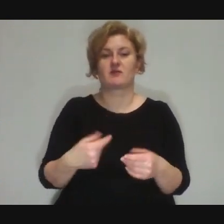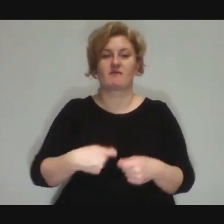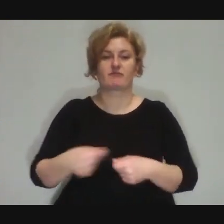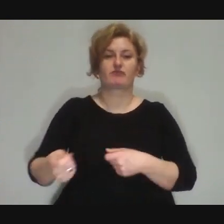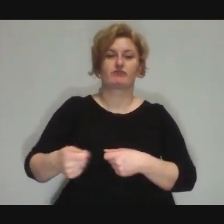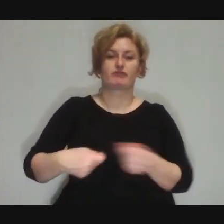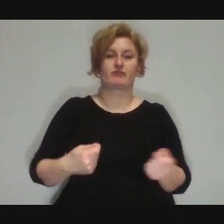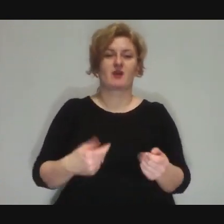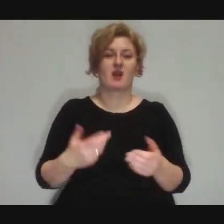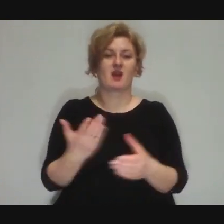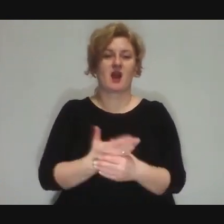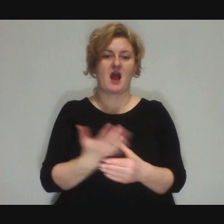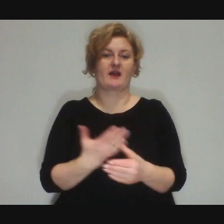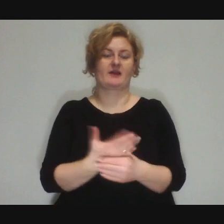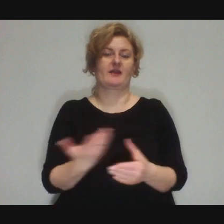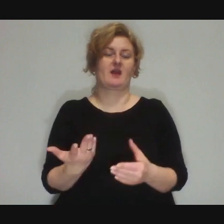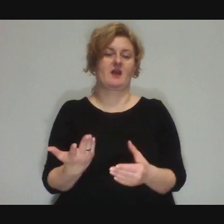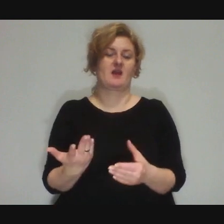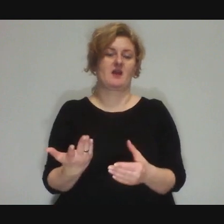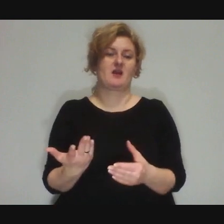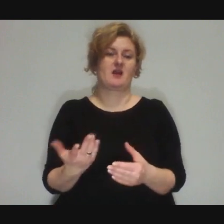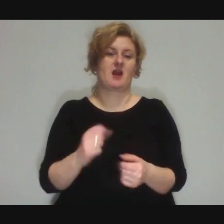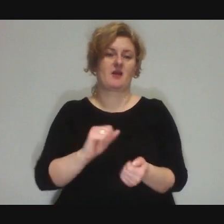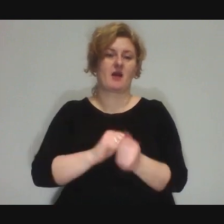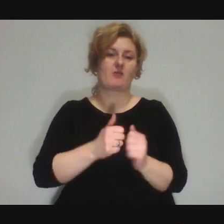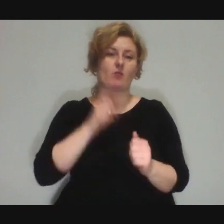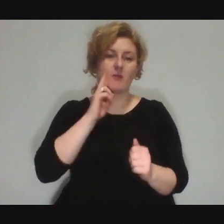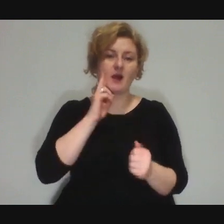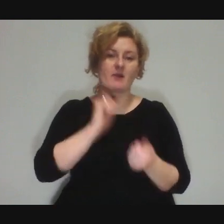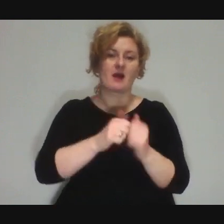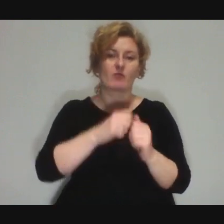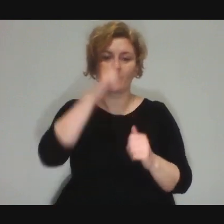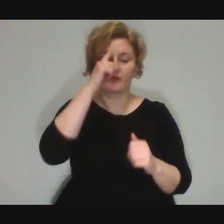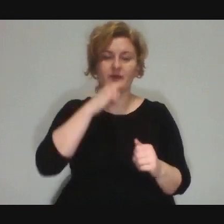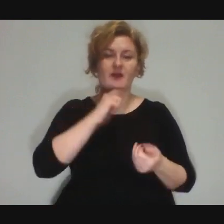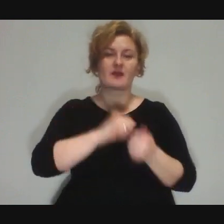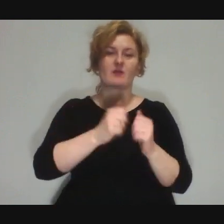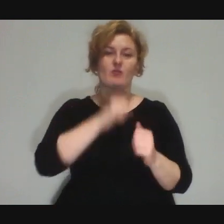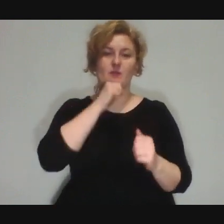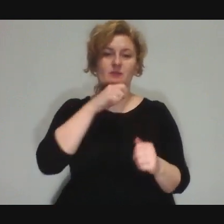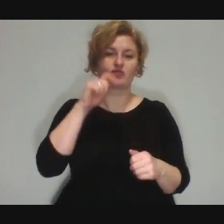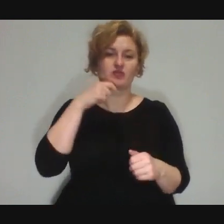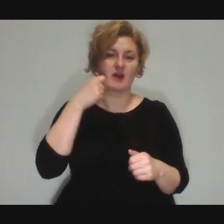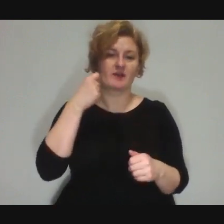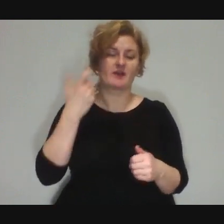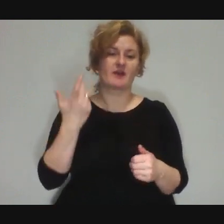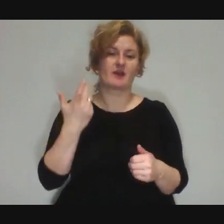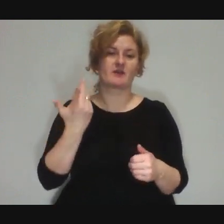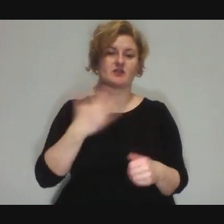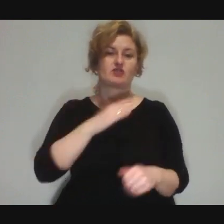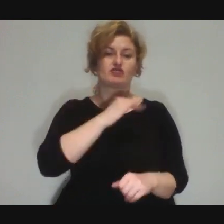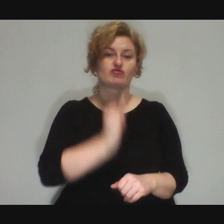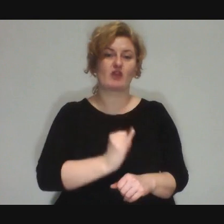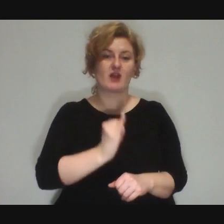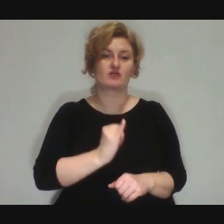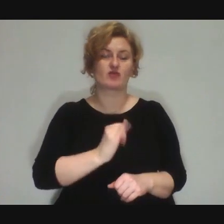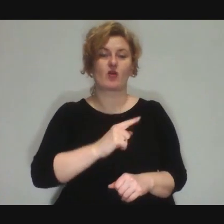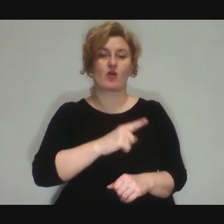turned over by mum or grandma or grandpa. And then this child, who has super-good clothes,